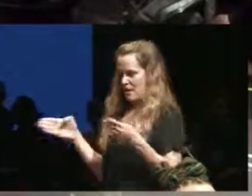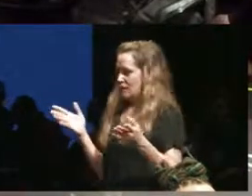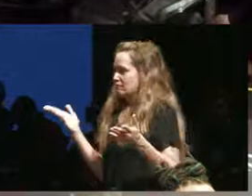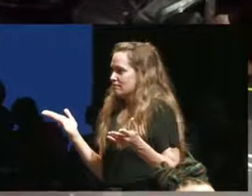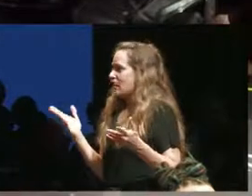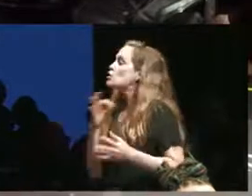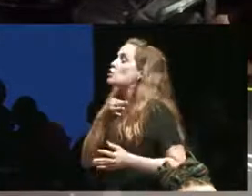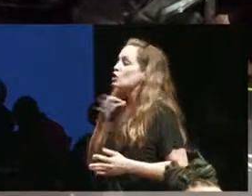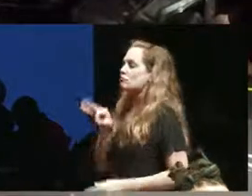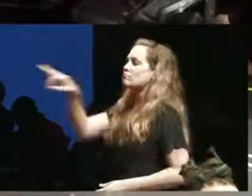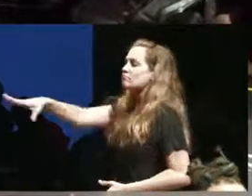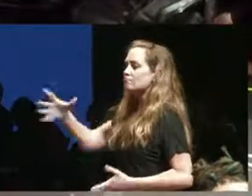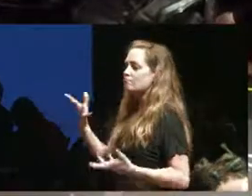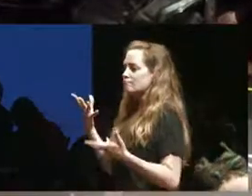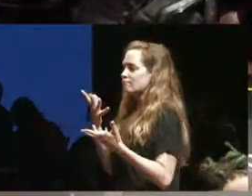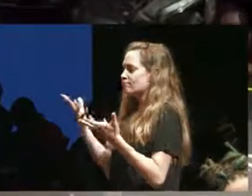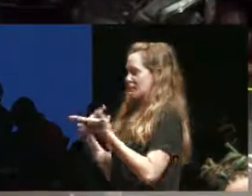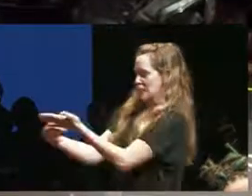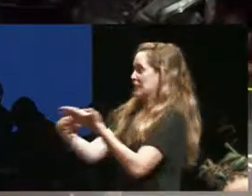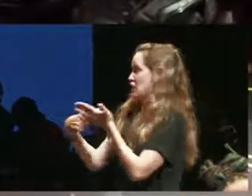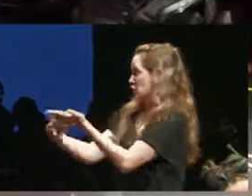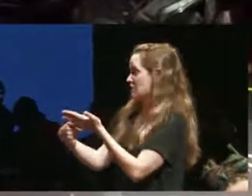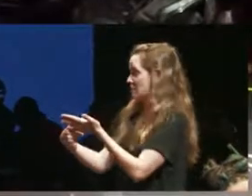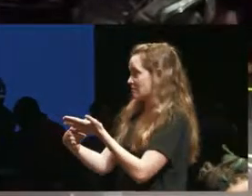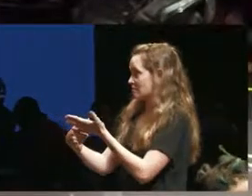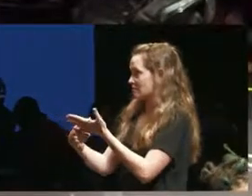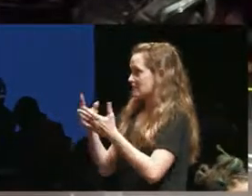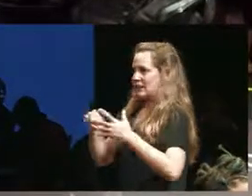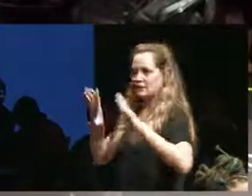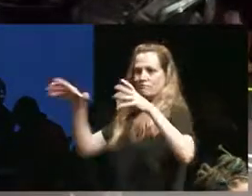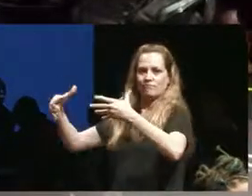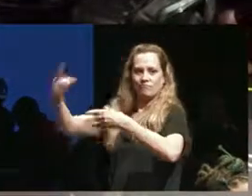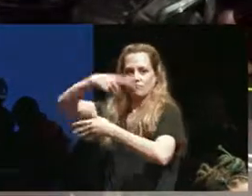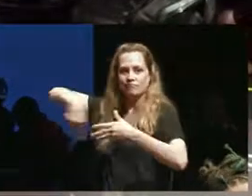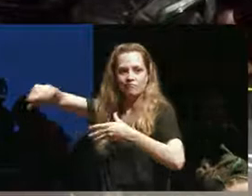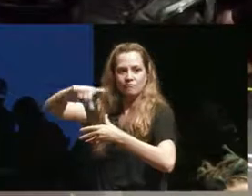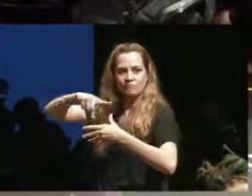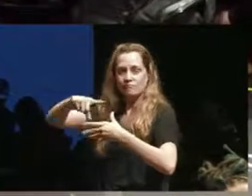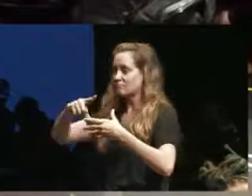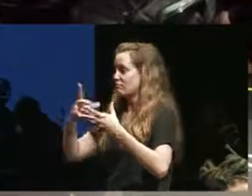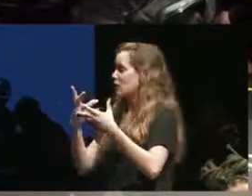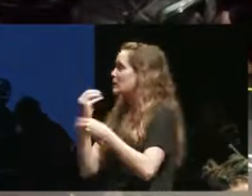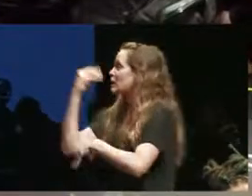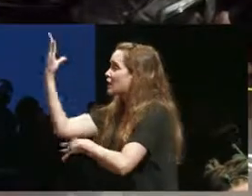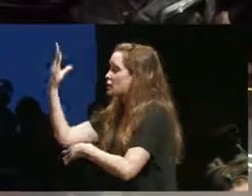just curious to have that discussion within this or over over lunch or next